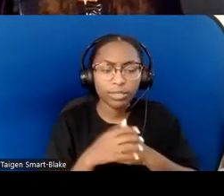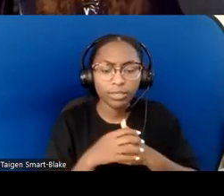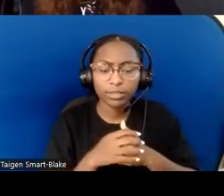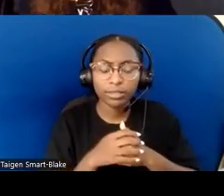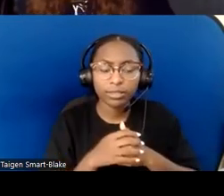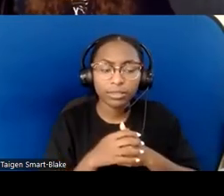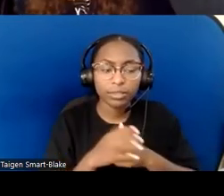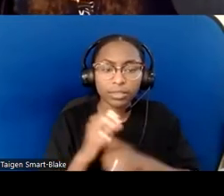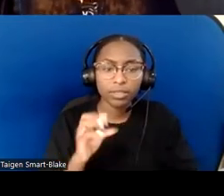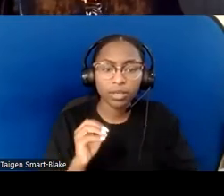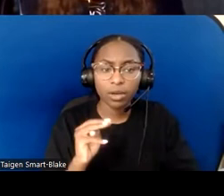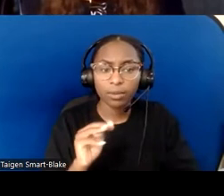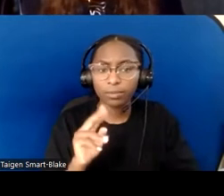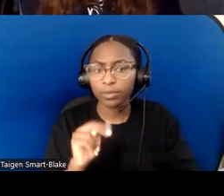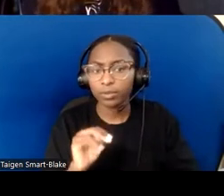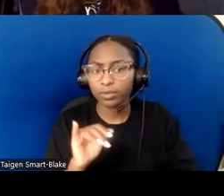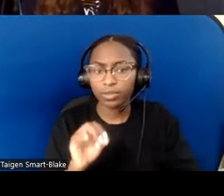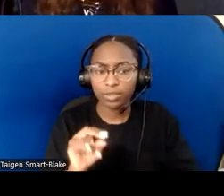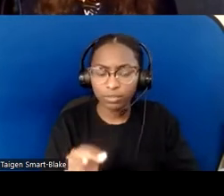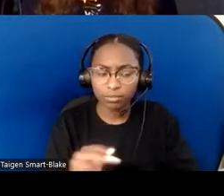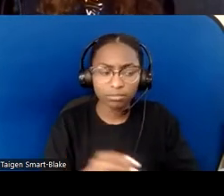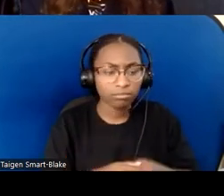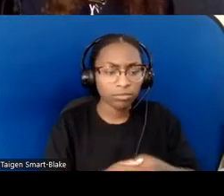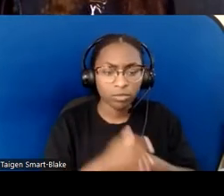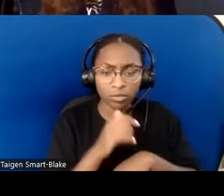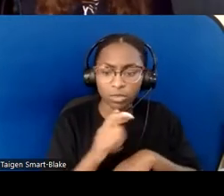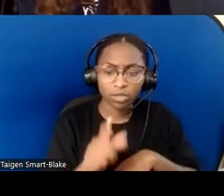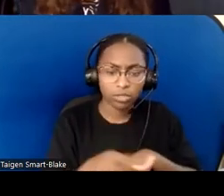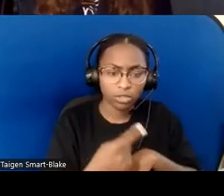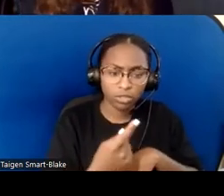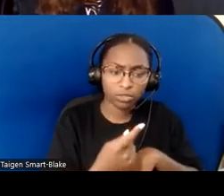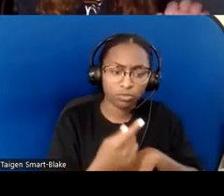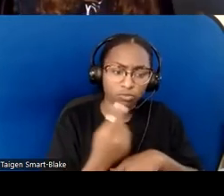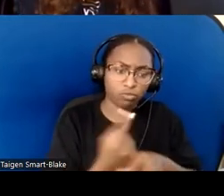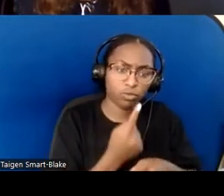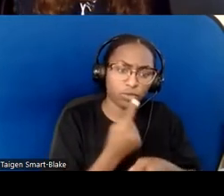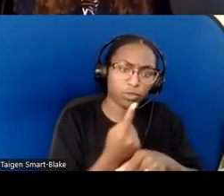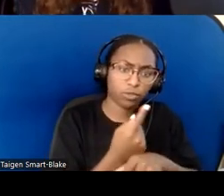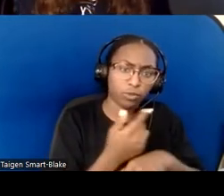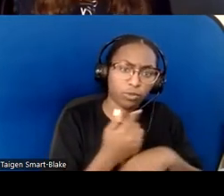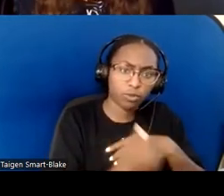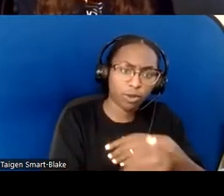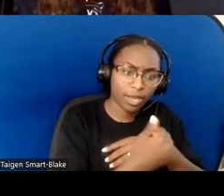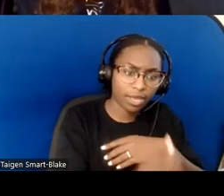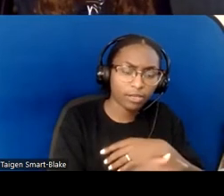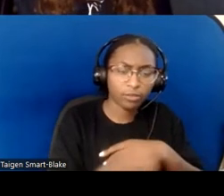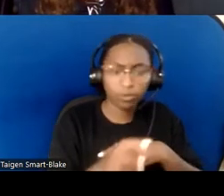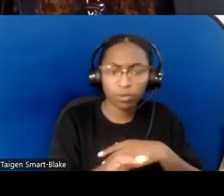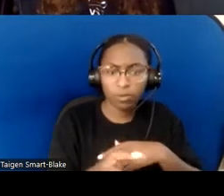regular bread for communion at the front and then an option for gluten-free at the back for those who might need it,